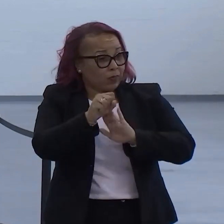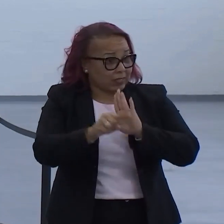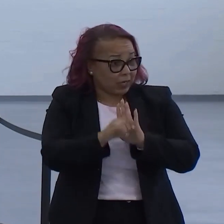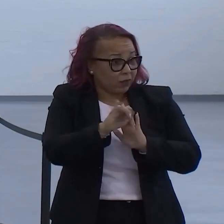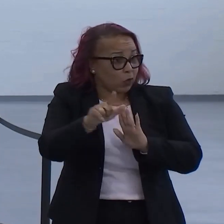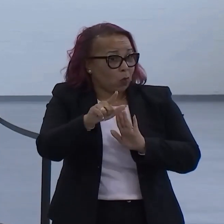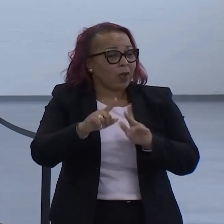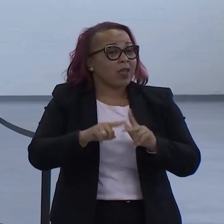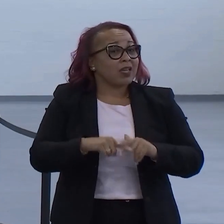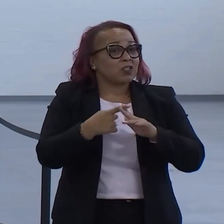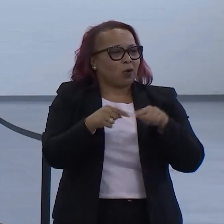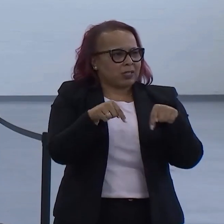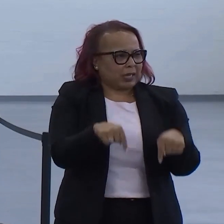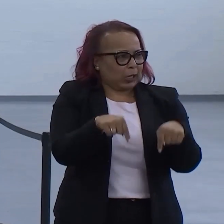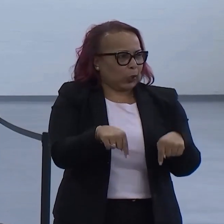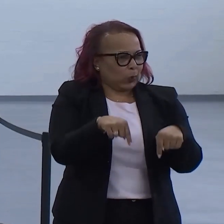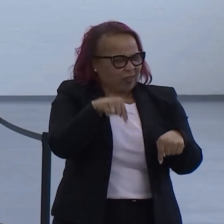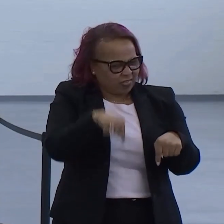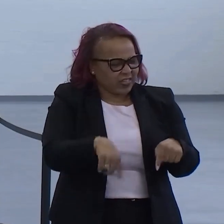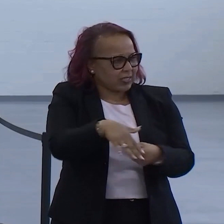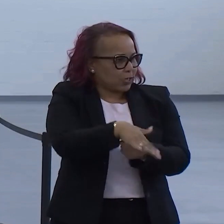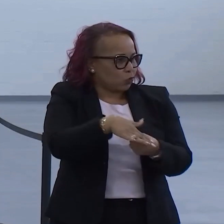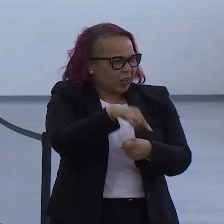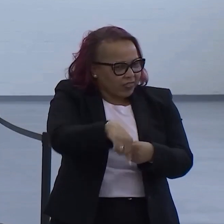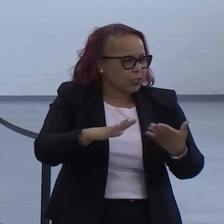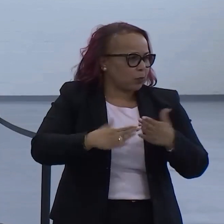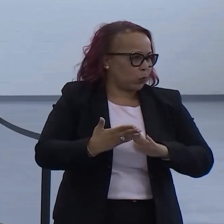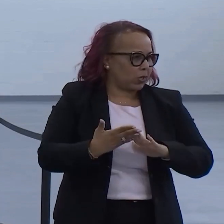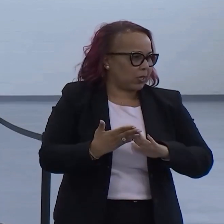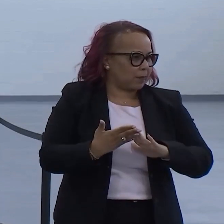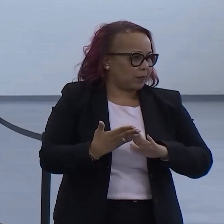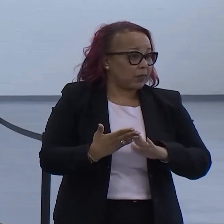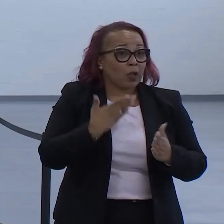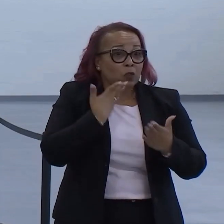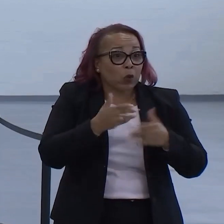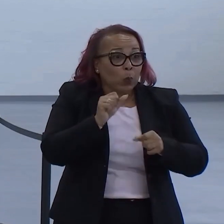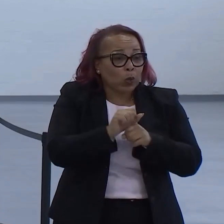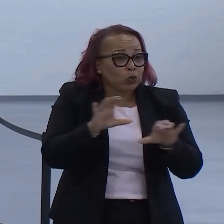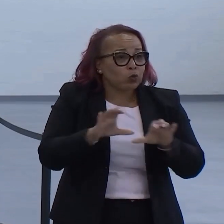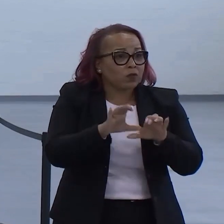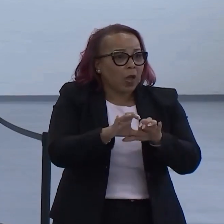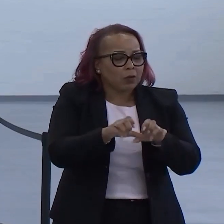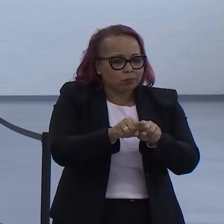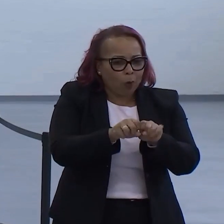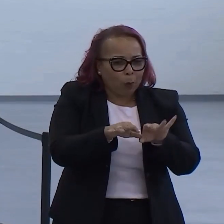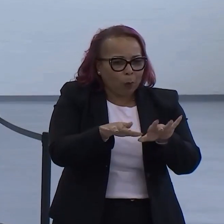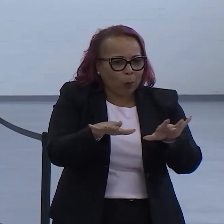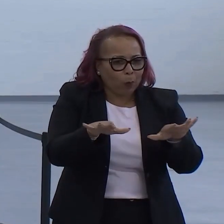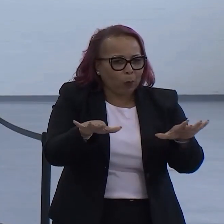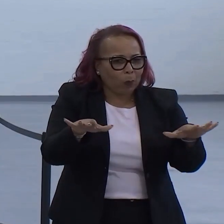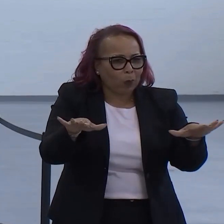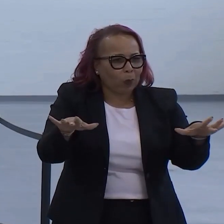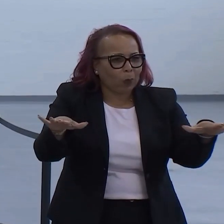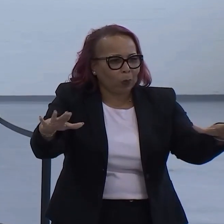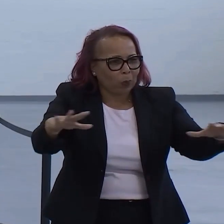It starts here in this district, in this community. And the good work that you've done. And it is reverberating throughout our state.